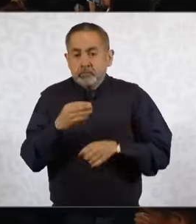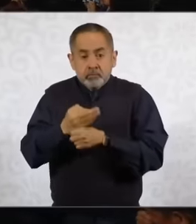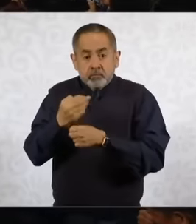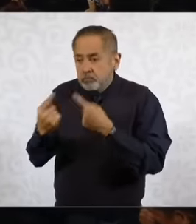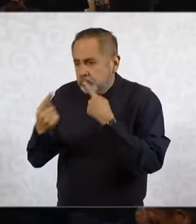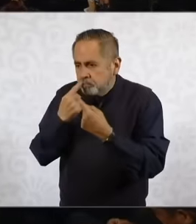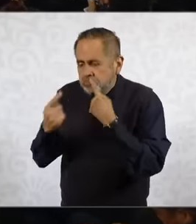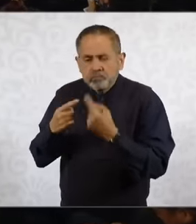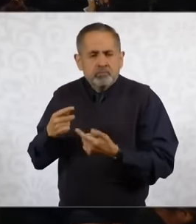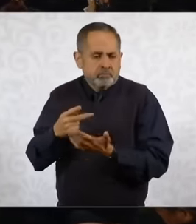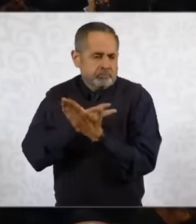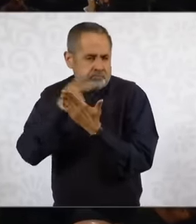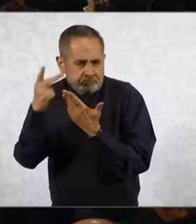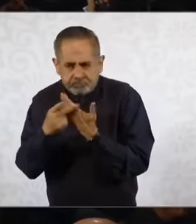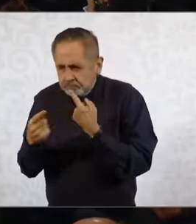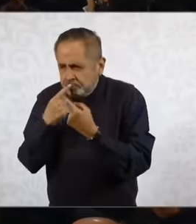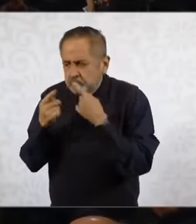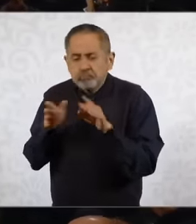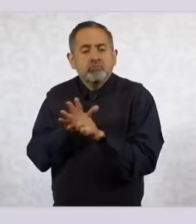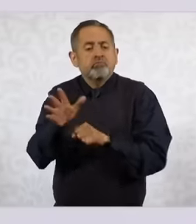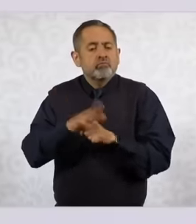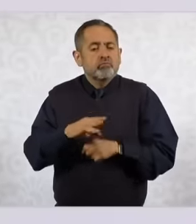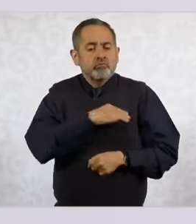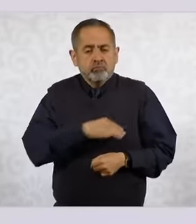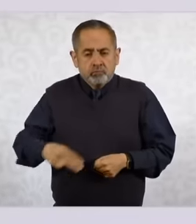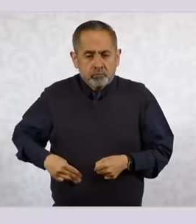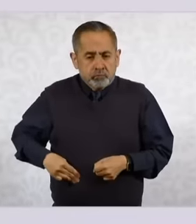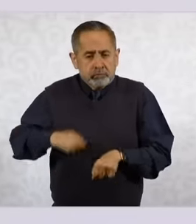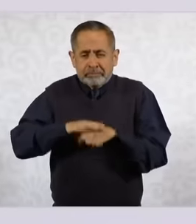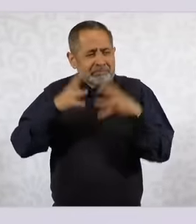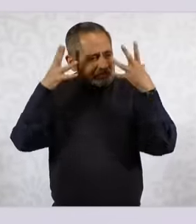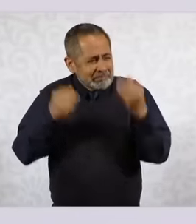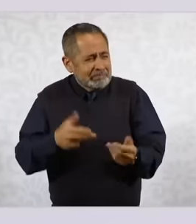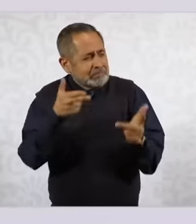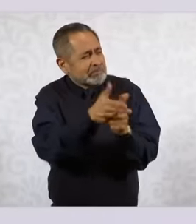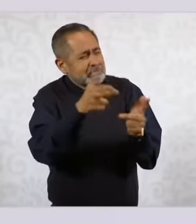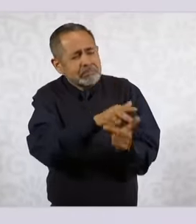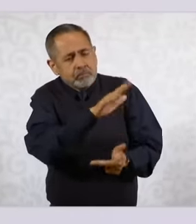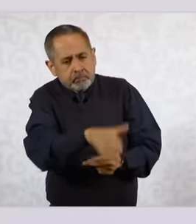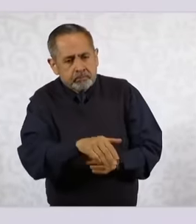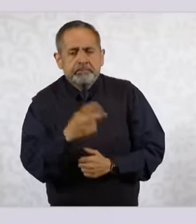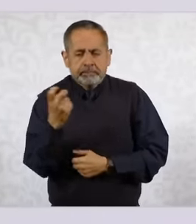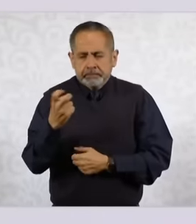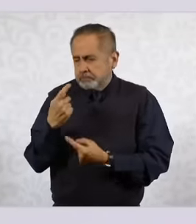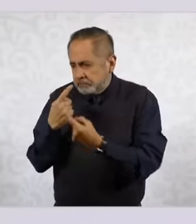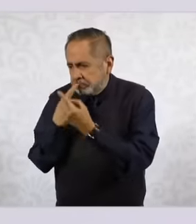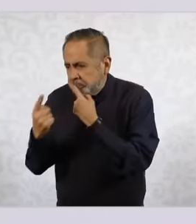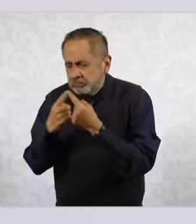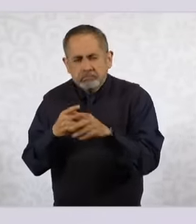that in At this moment they have the highest number of homicides on the eighth if I remember correctly